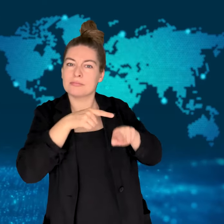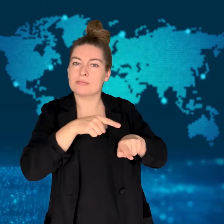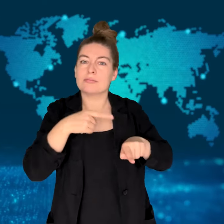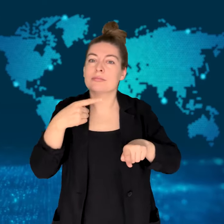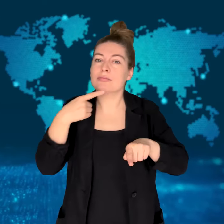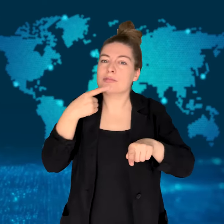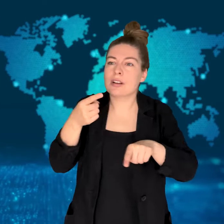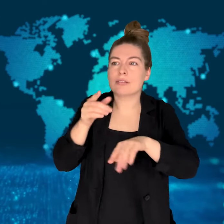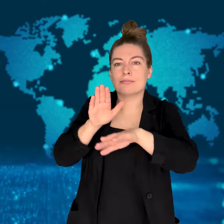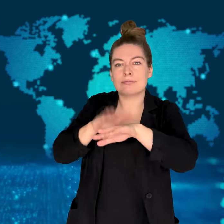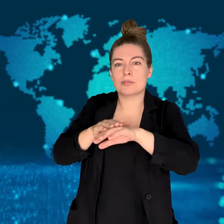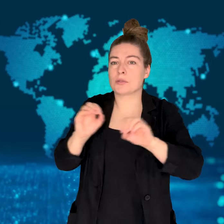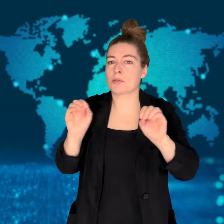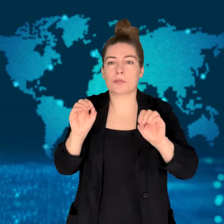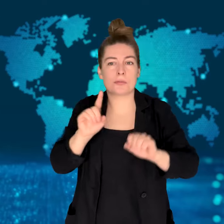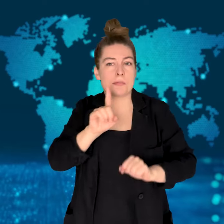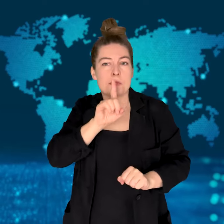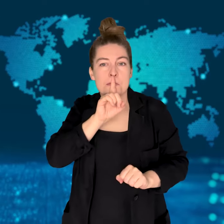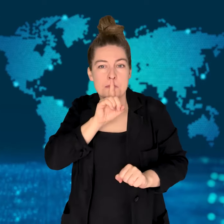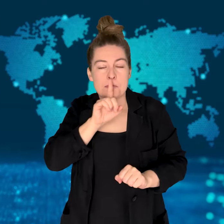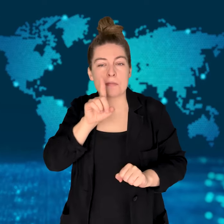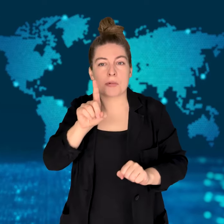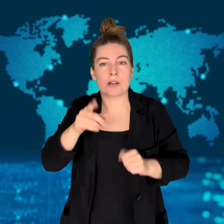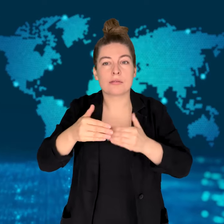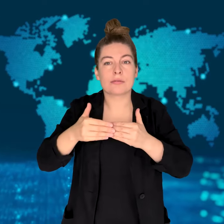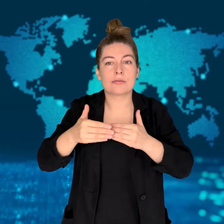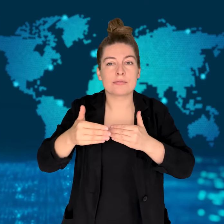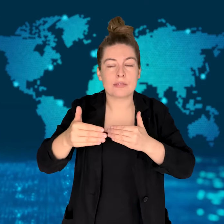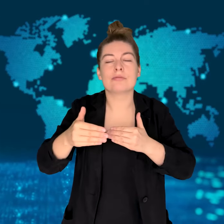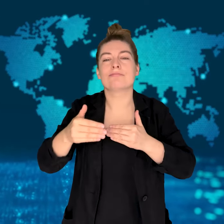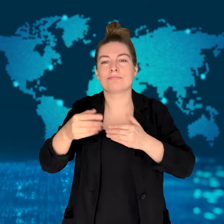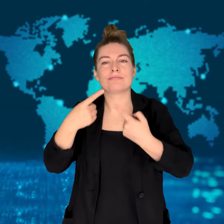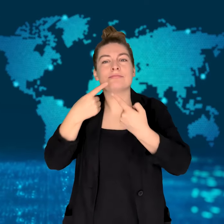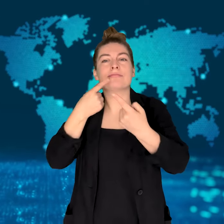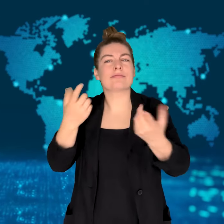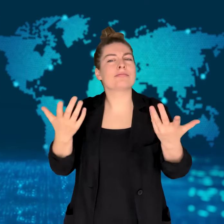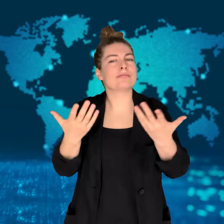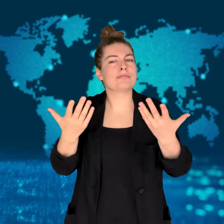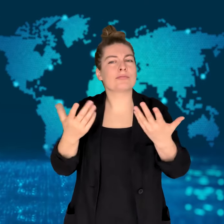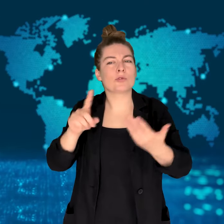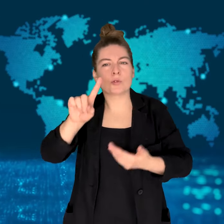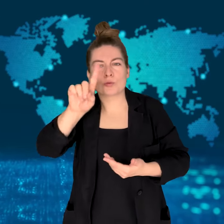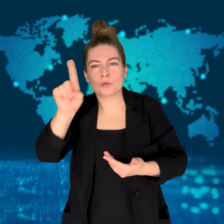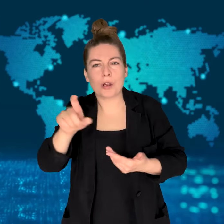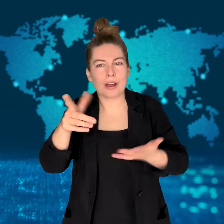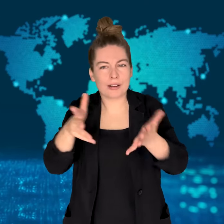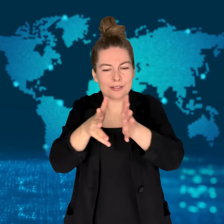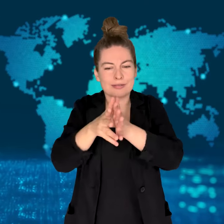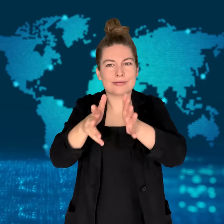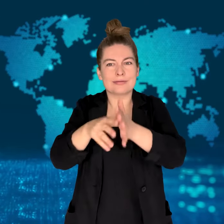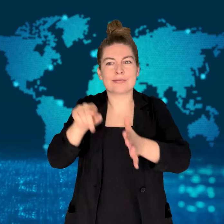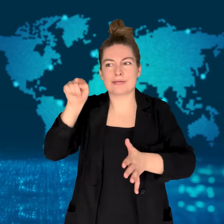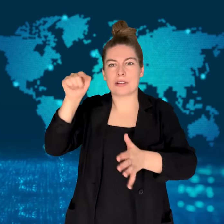Israel's spokesperson did not initially comment on